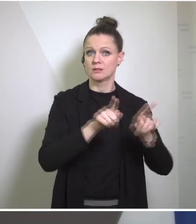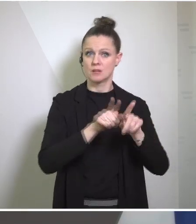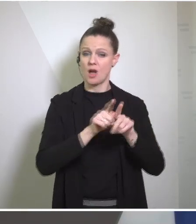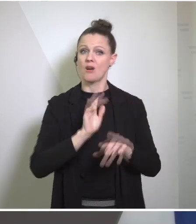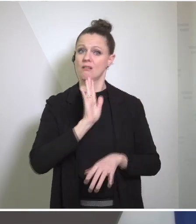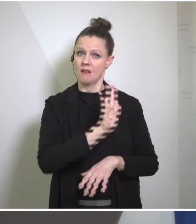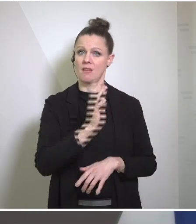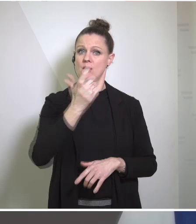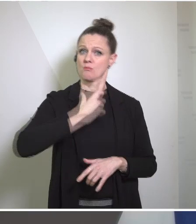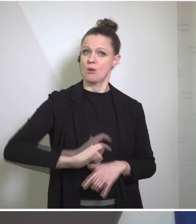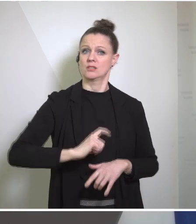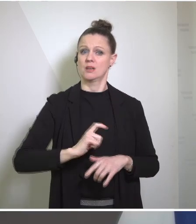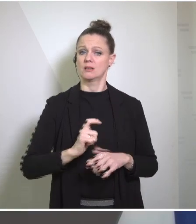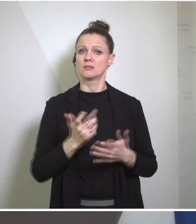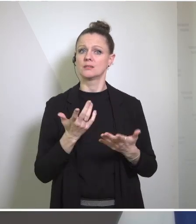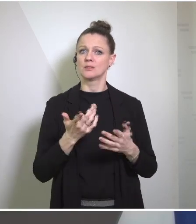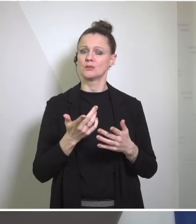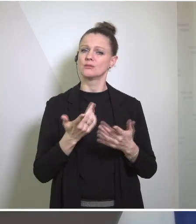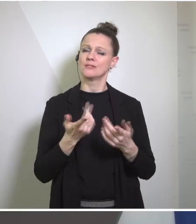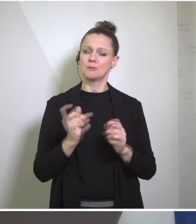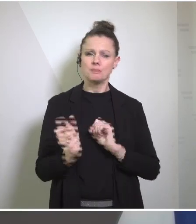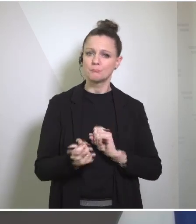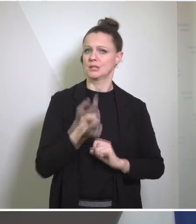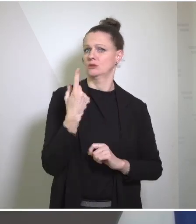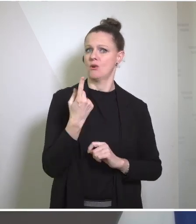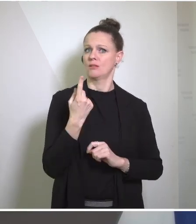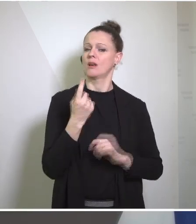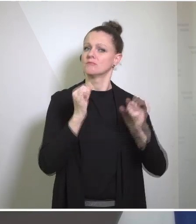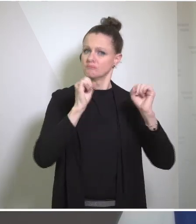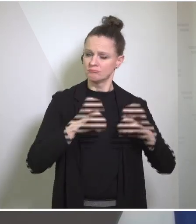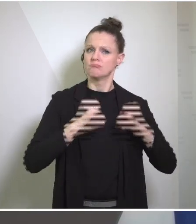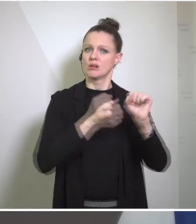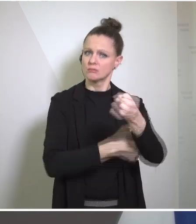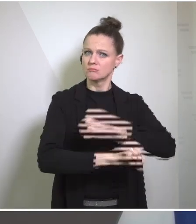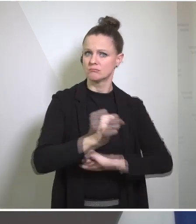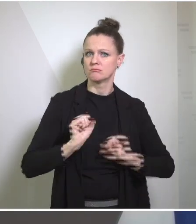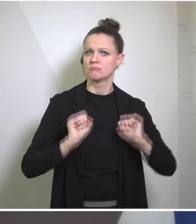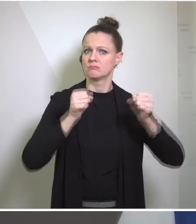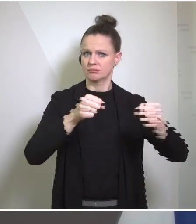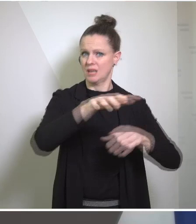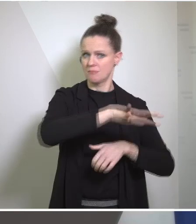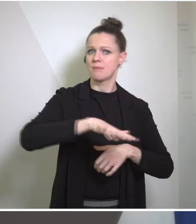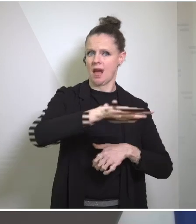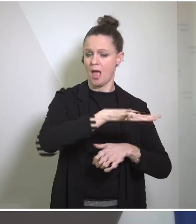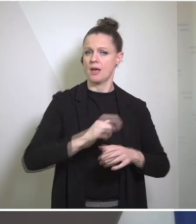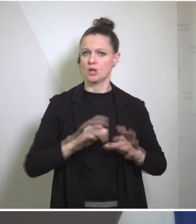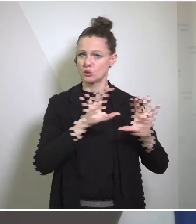personal tireless and extraordinary commitment and engagement in the region. And I welcome any